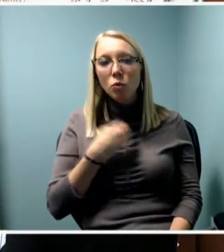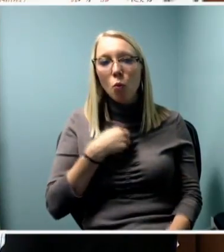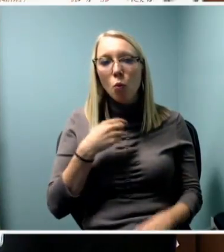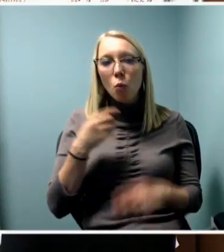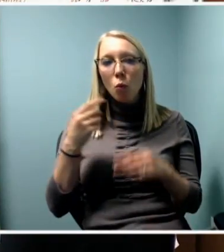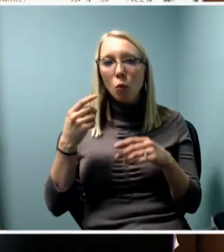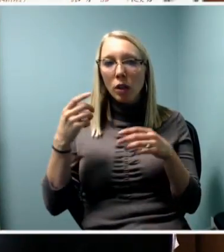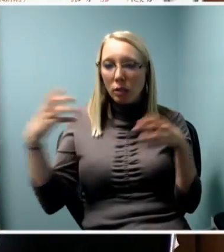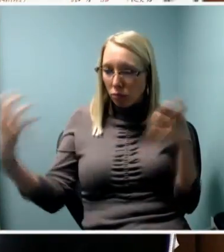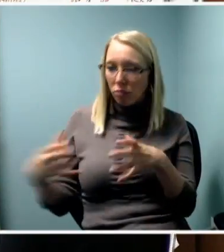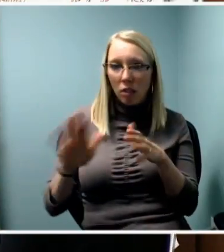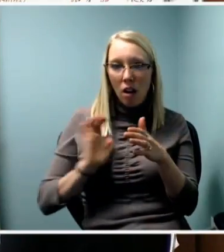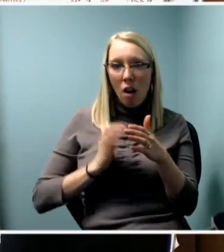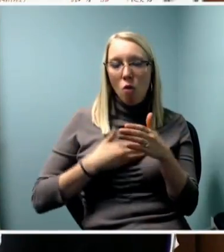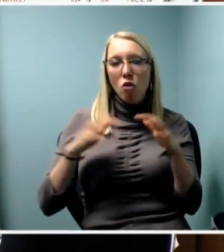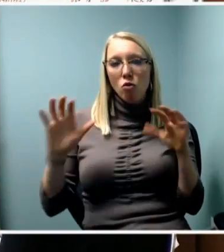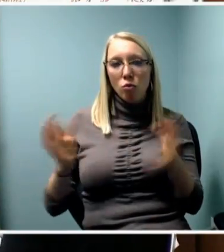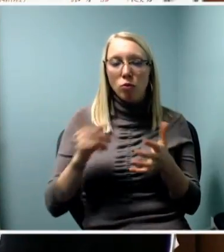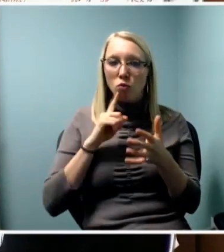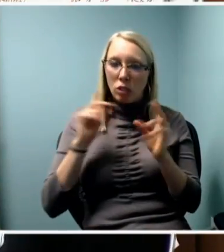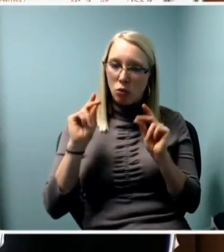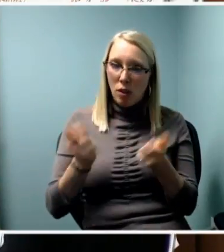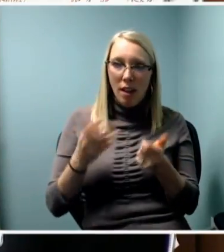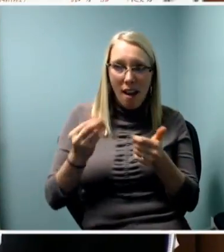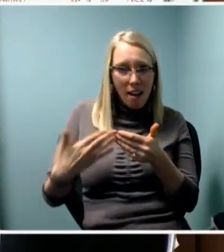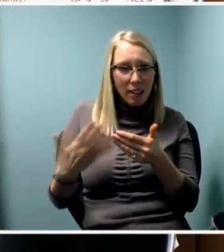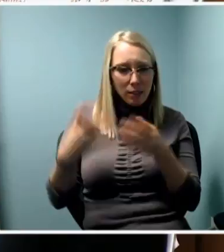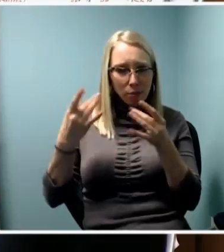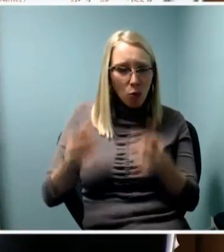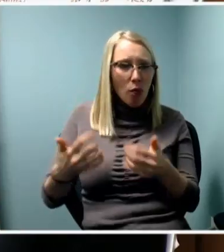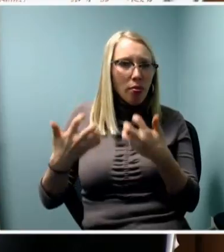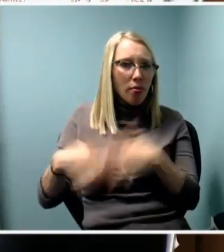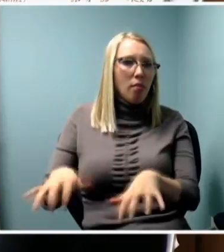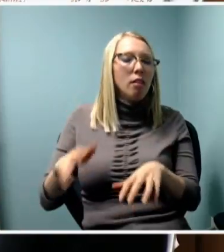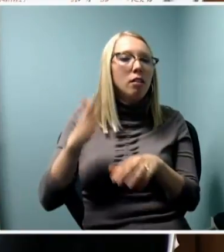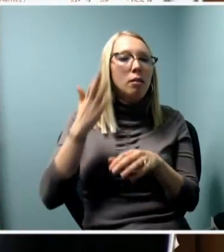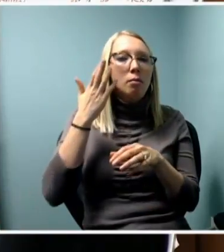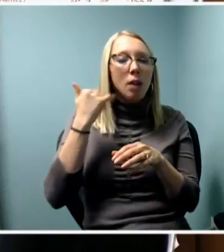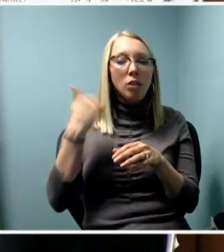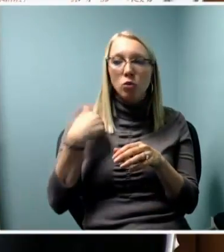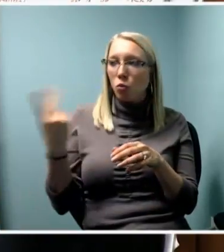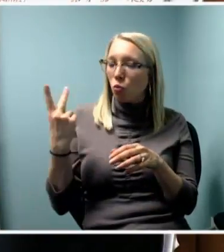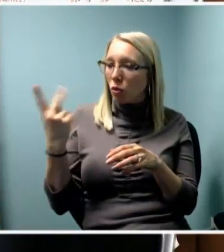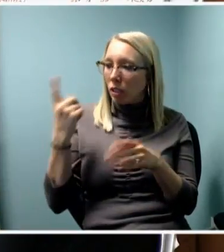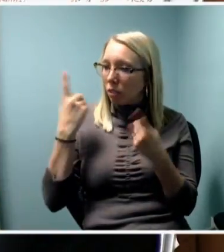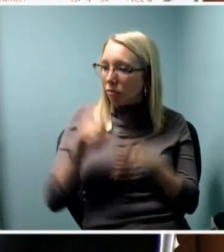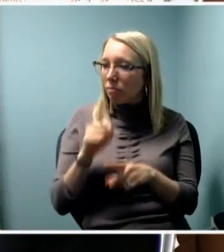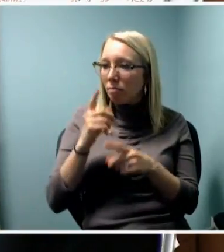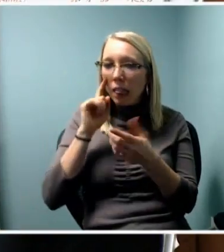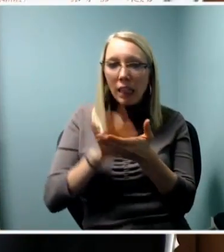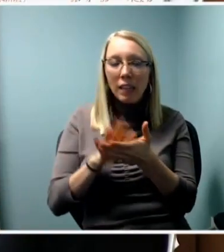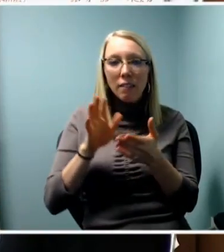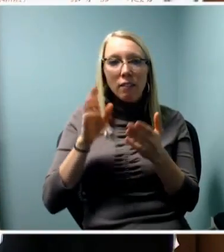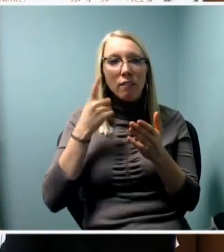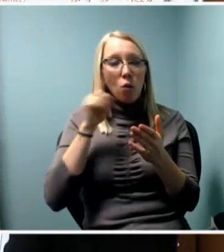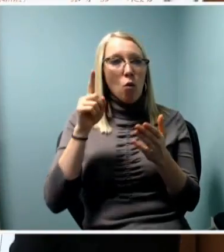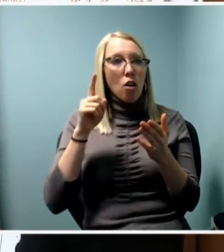is that be believe that to be a leader in this current movement is activism.